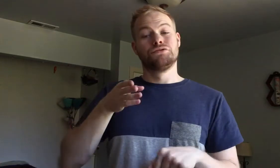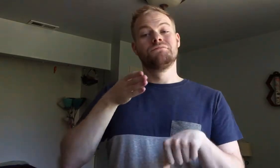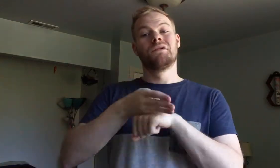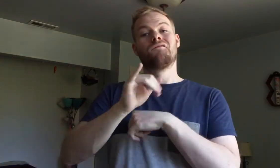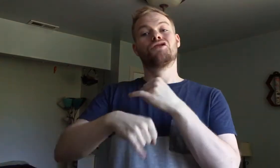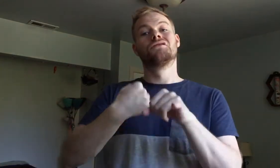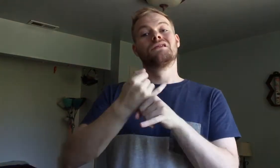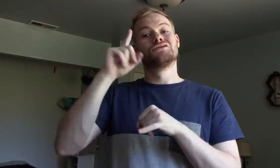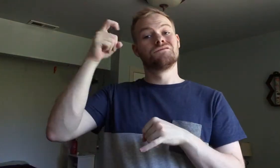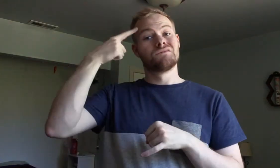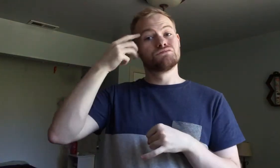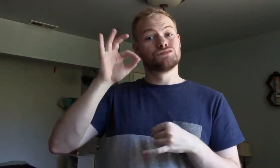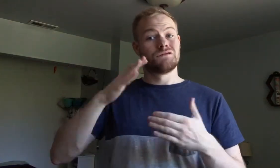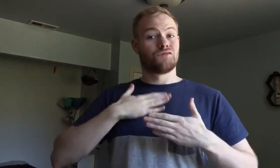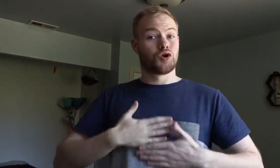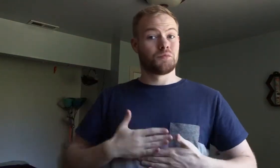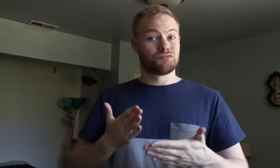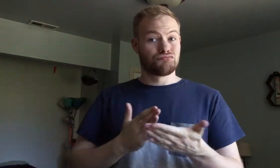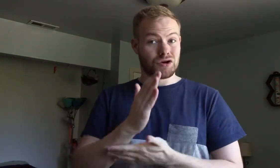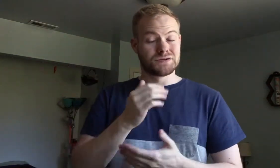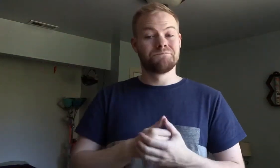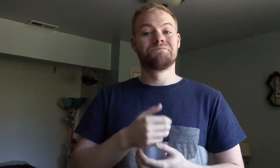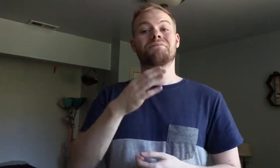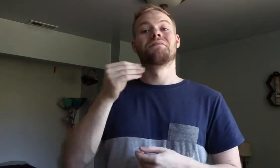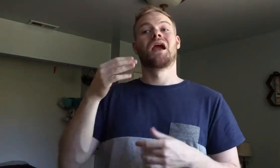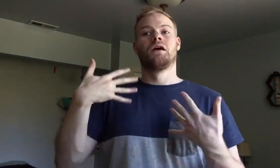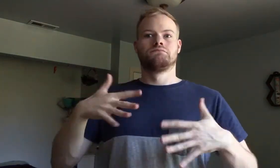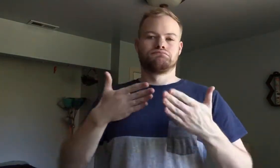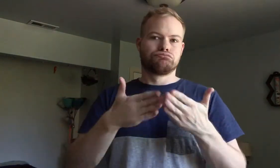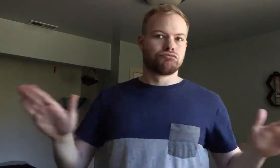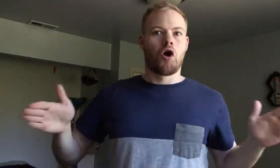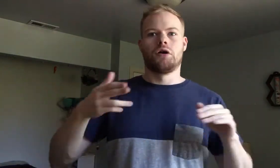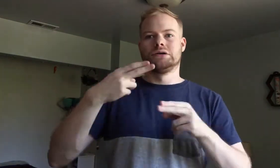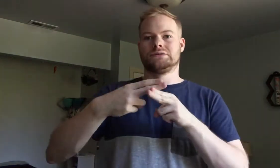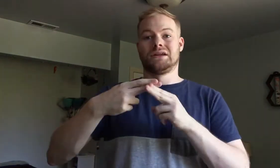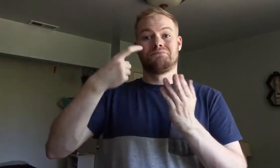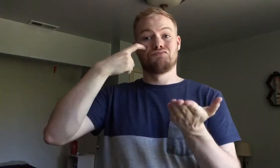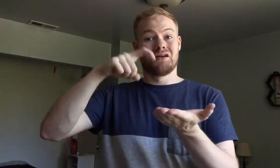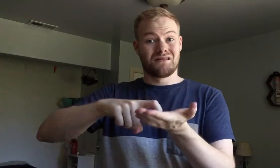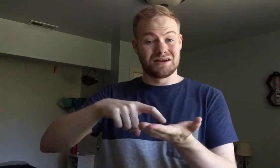after the International Federation for Human Rights and broadest name recognition,